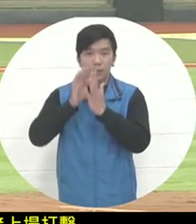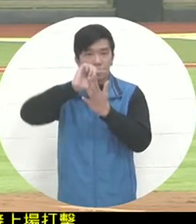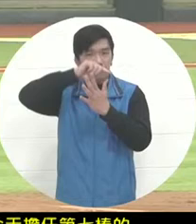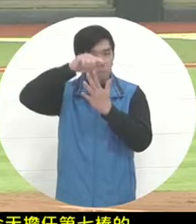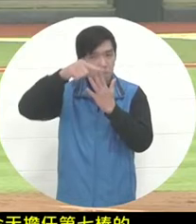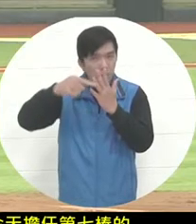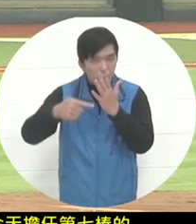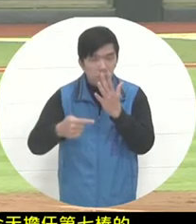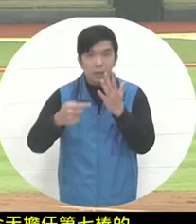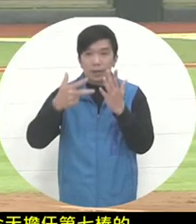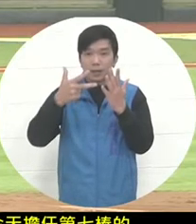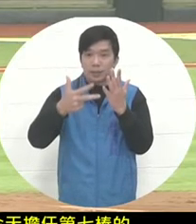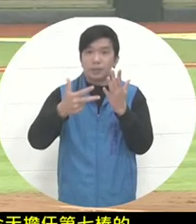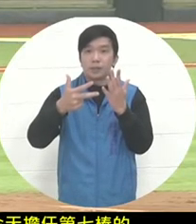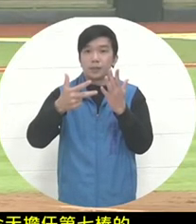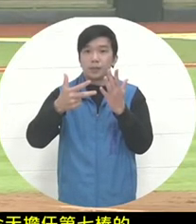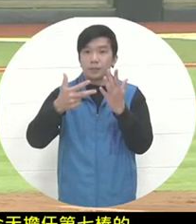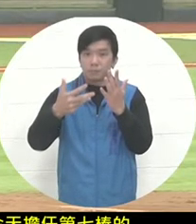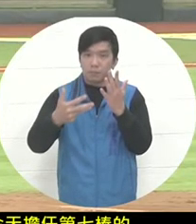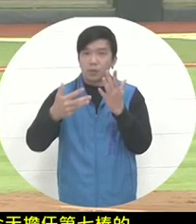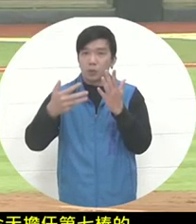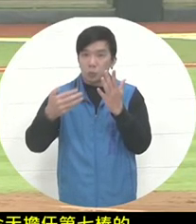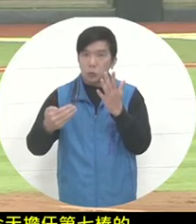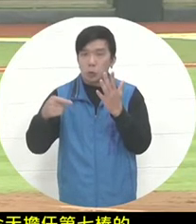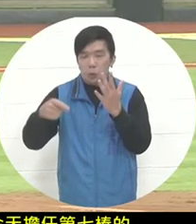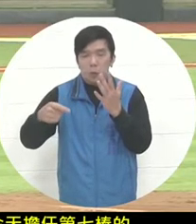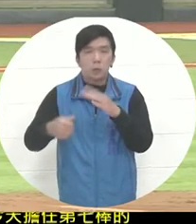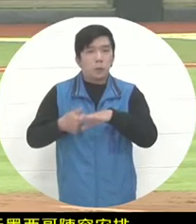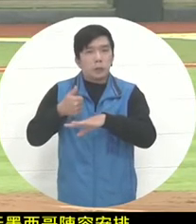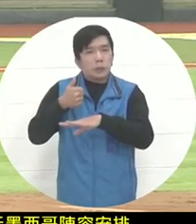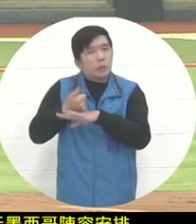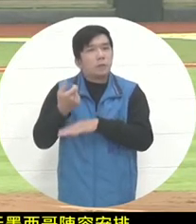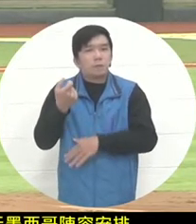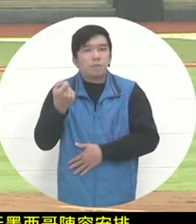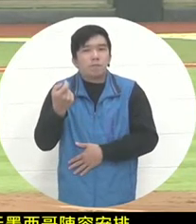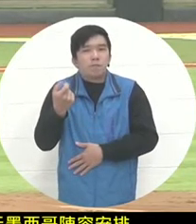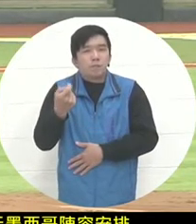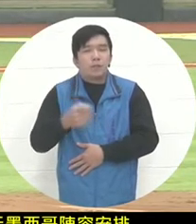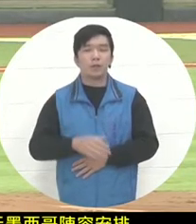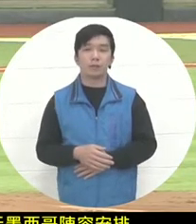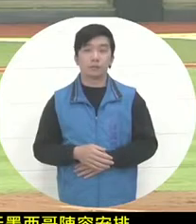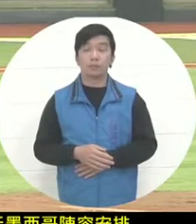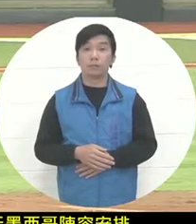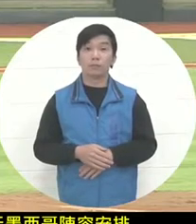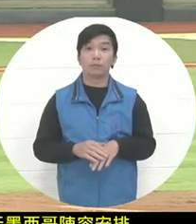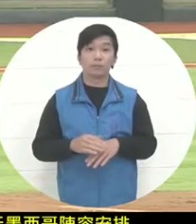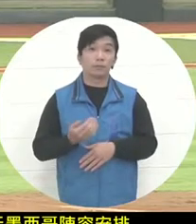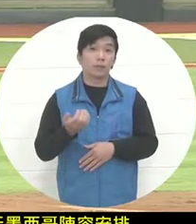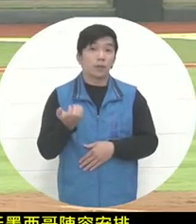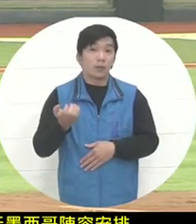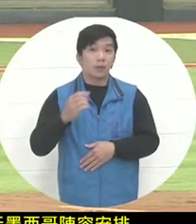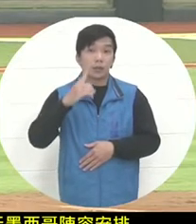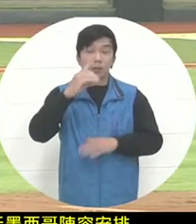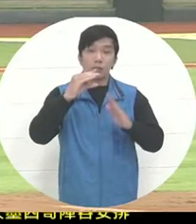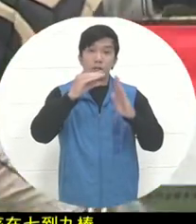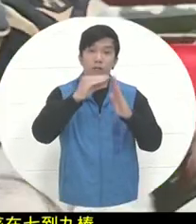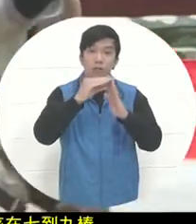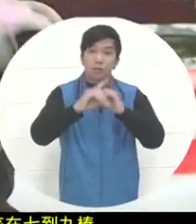side . Players who have rarely appeared in previous games, so in the first half of the inning